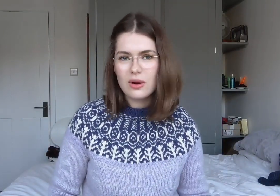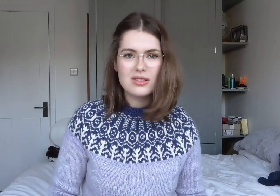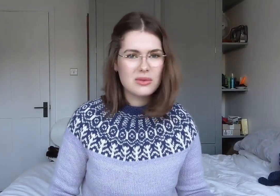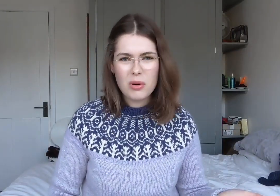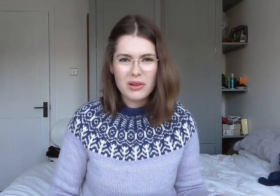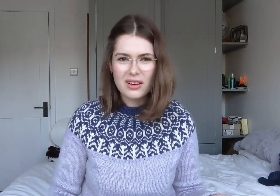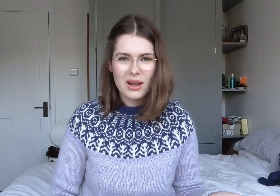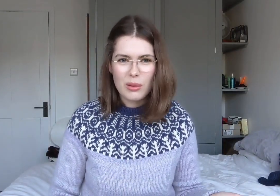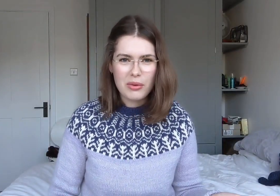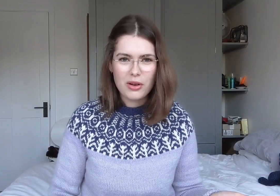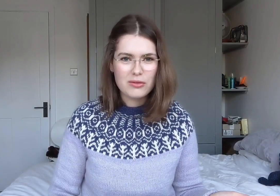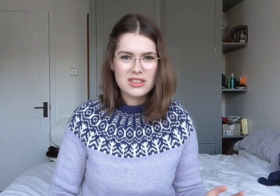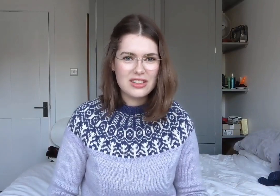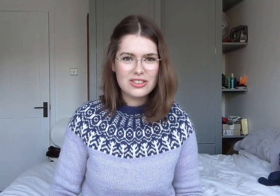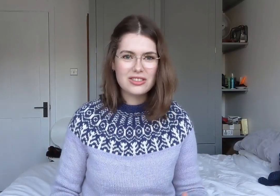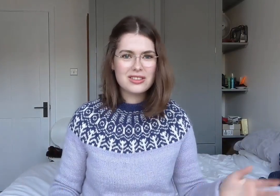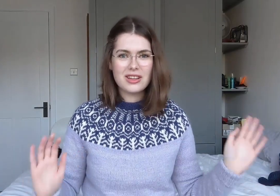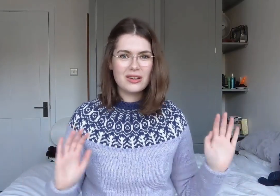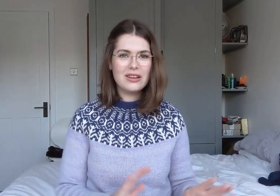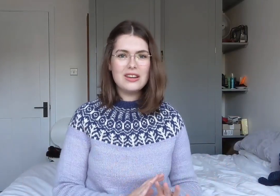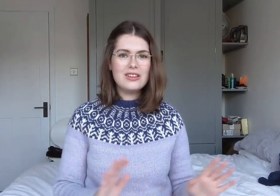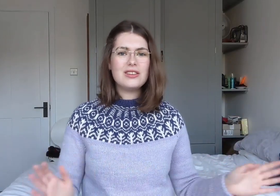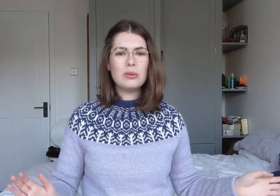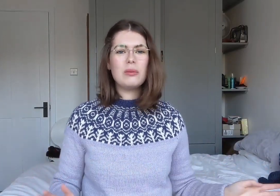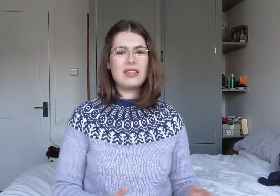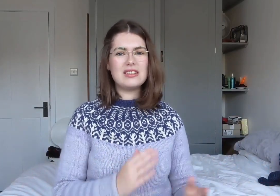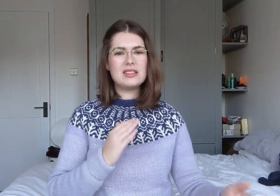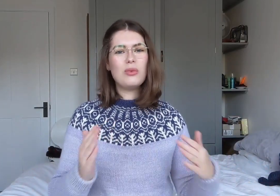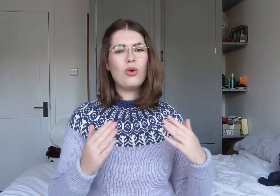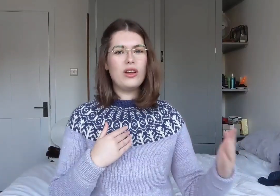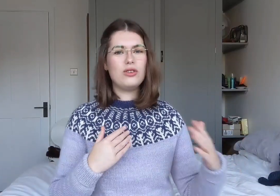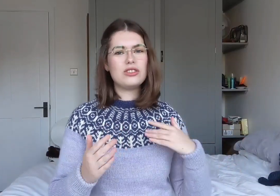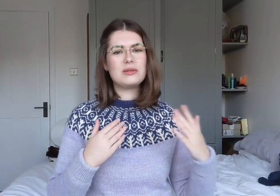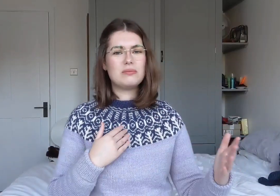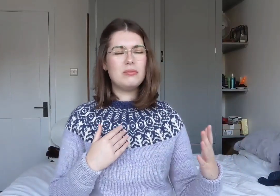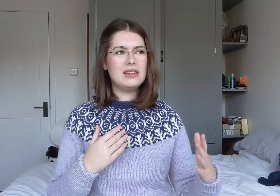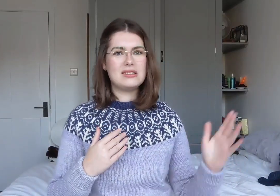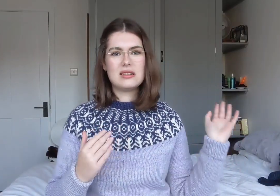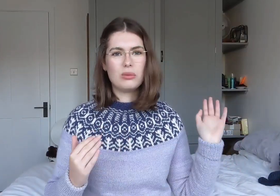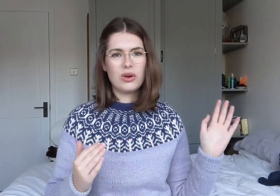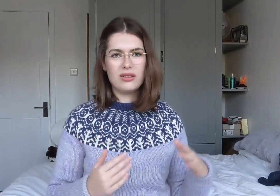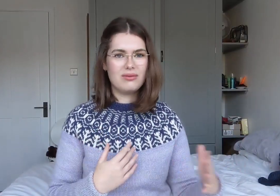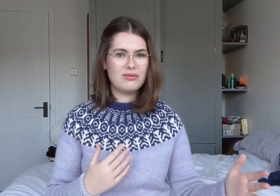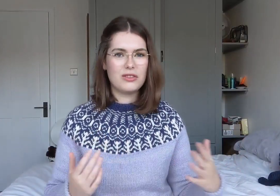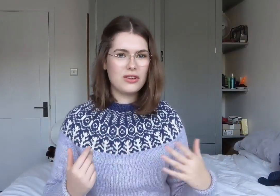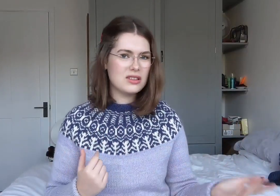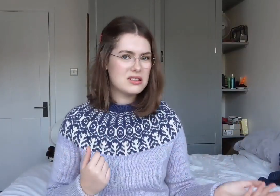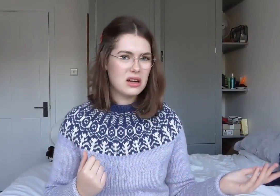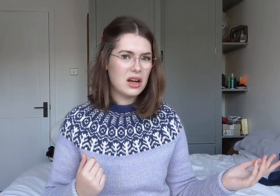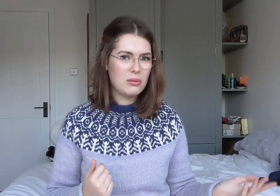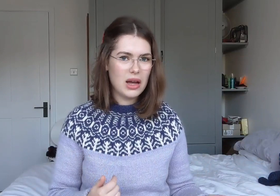these questions are probably going to come up in conversation. This is more for if you're meeting someone for the first time